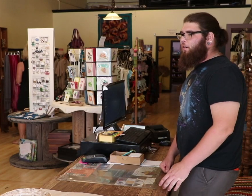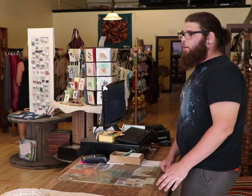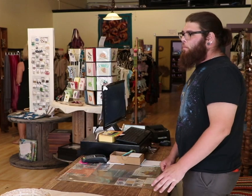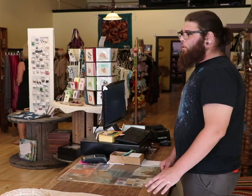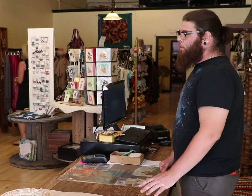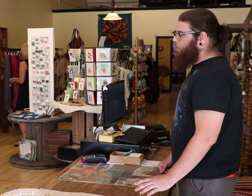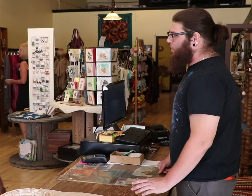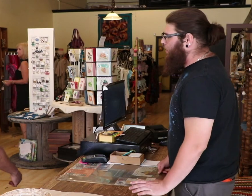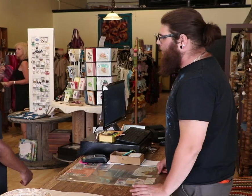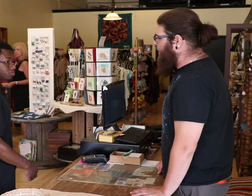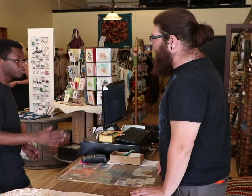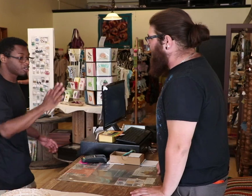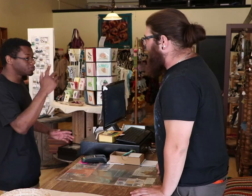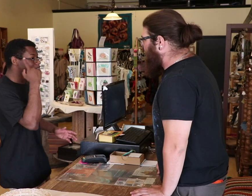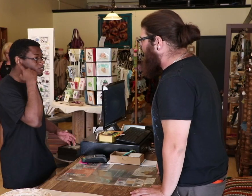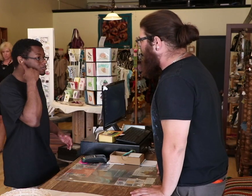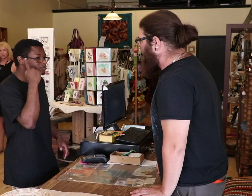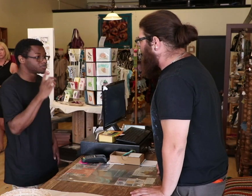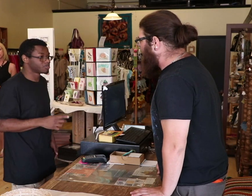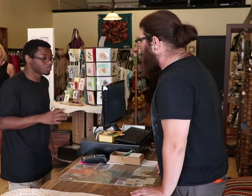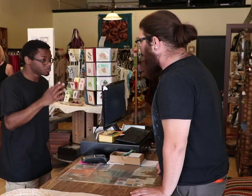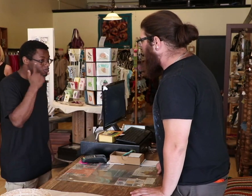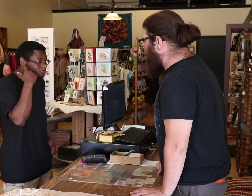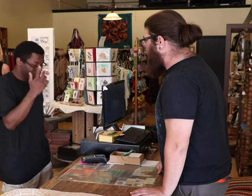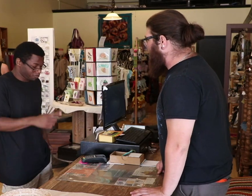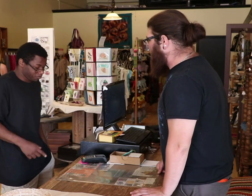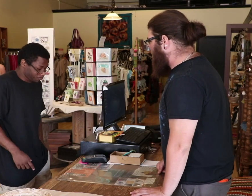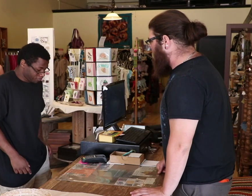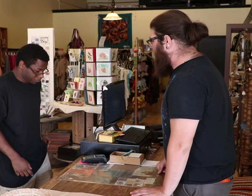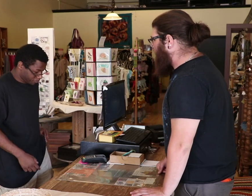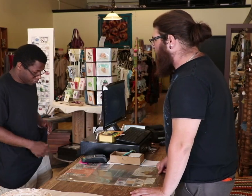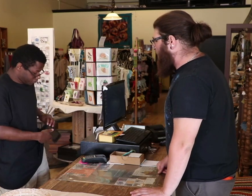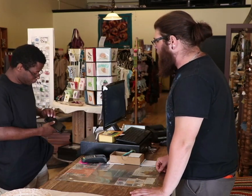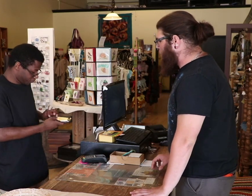Hi how can I help you? CUSTOMER: *signs* I am deaf.